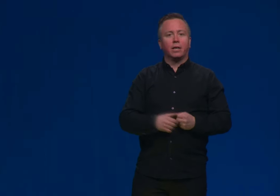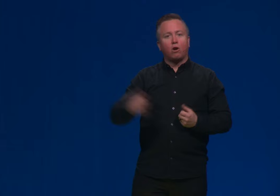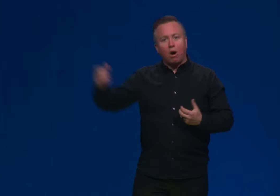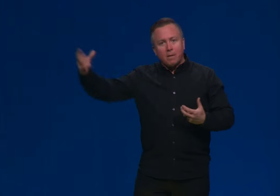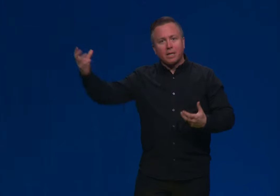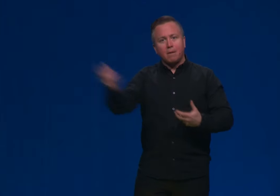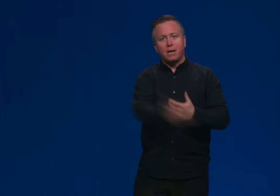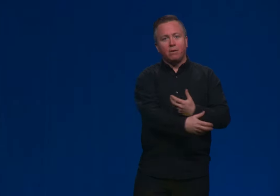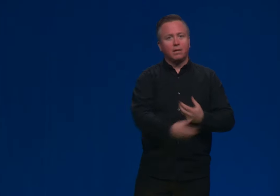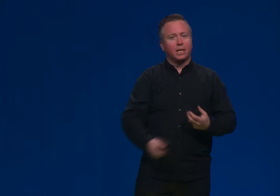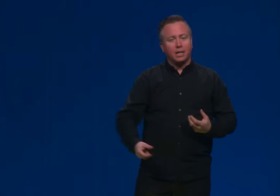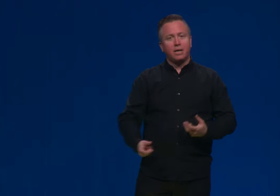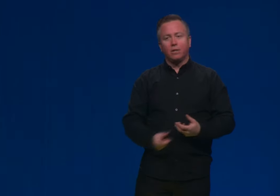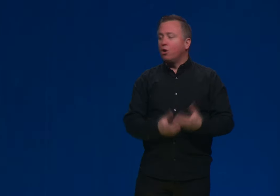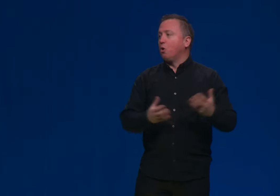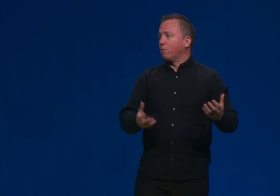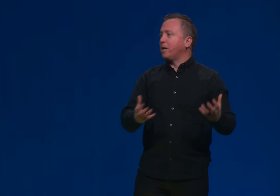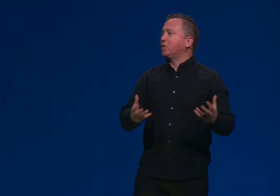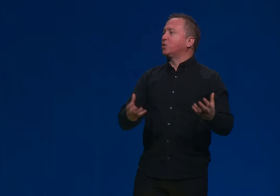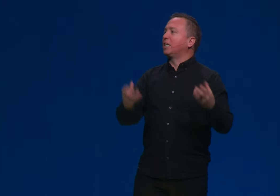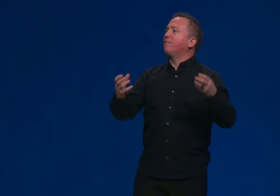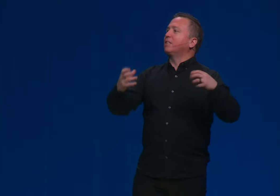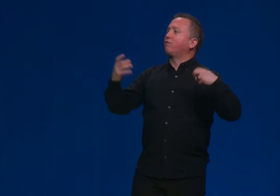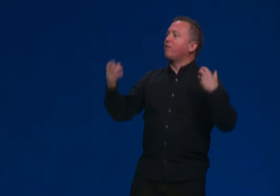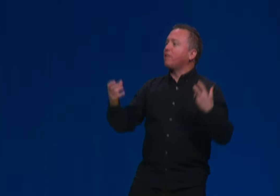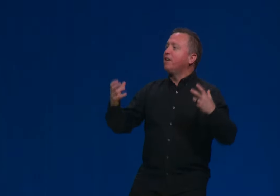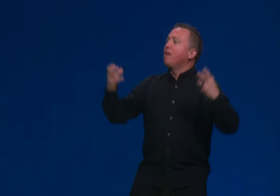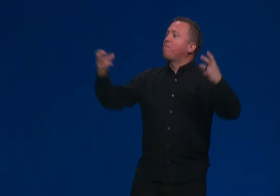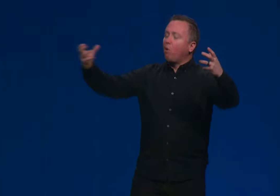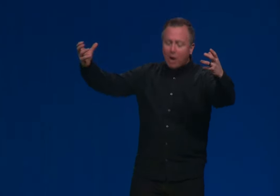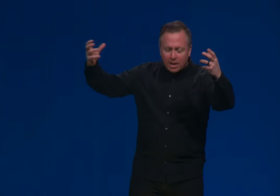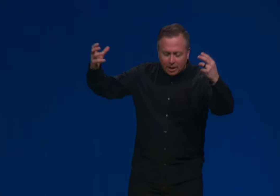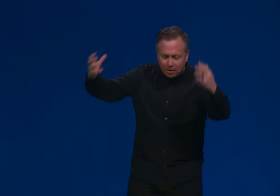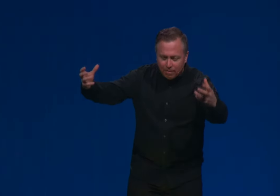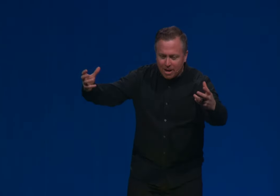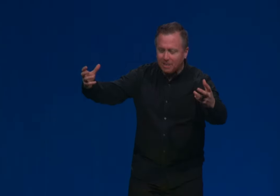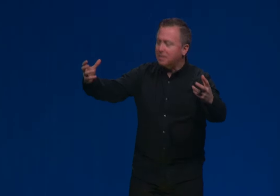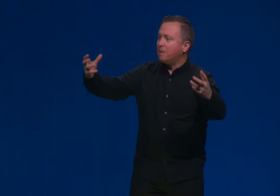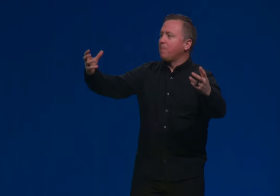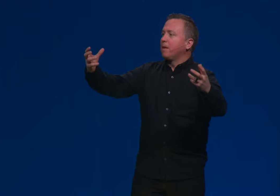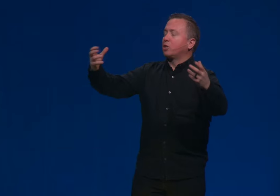That a comet came down and, like, nailed? No. Right. She's giving this very poetic event,